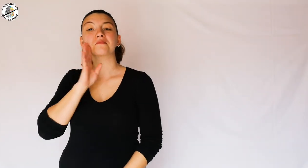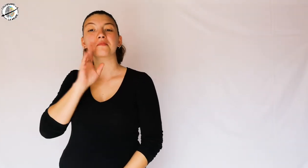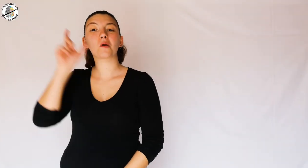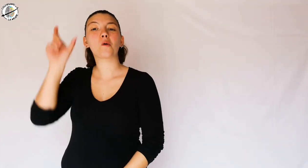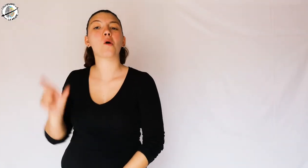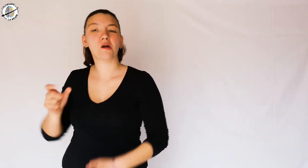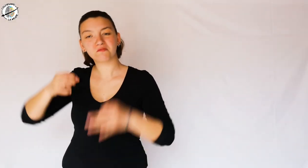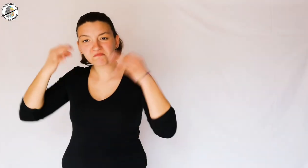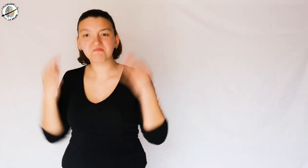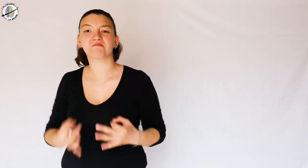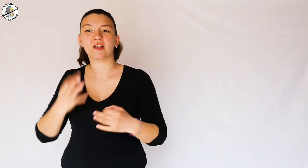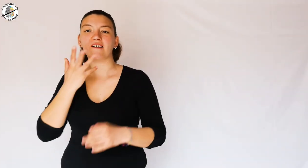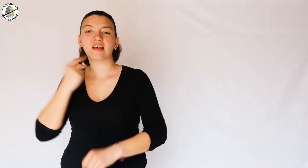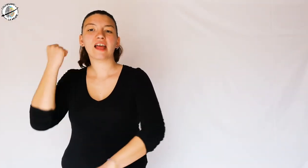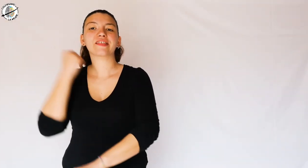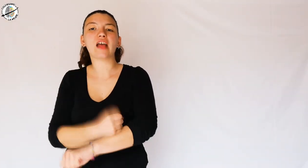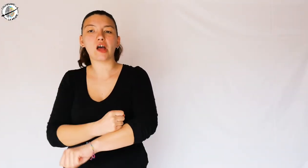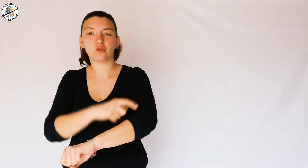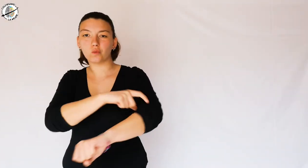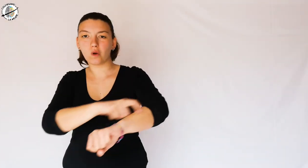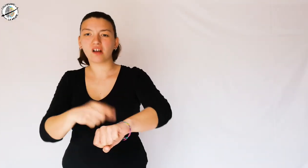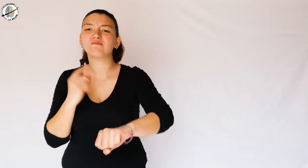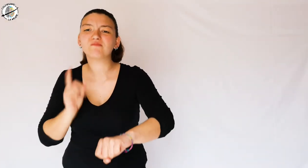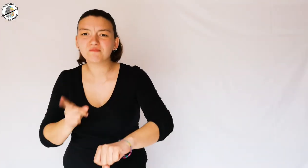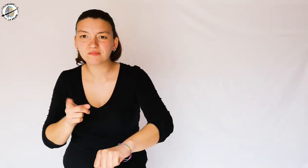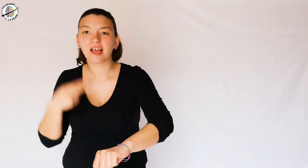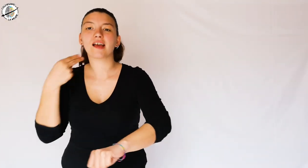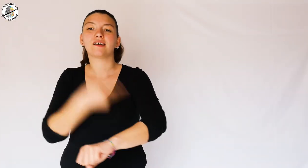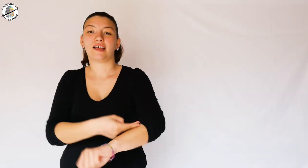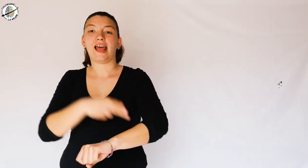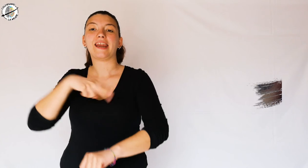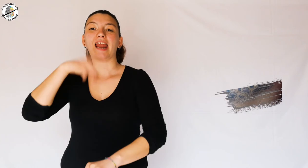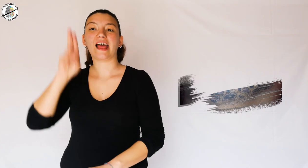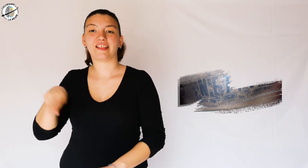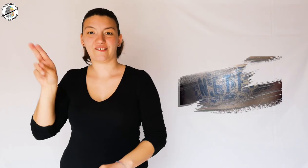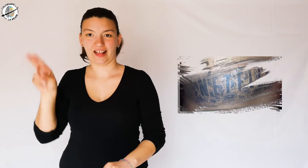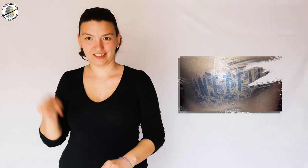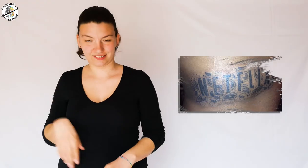A man tattooed "Netflix" on his skin,